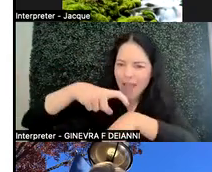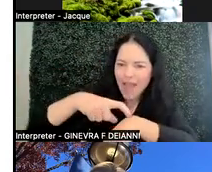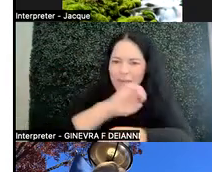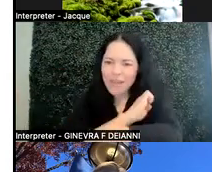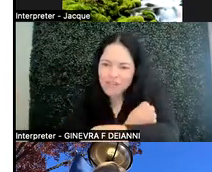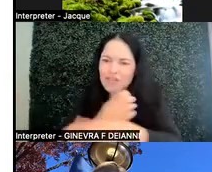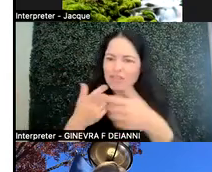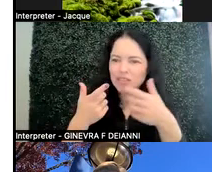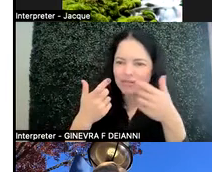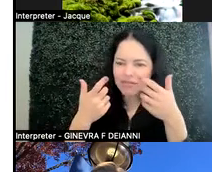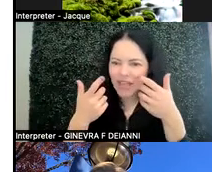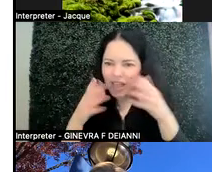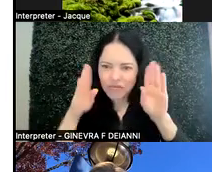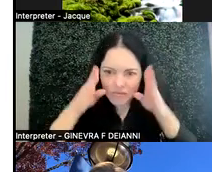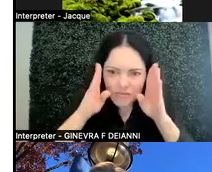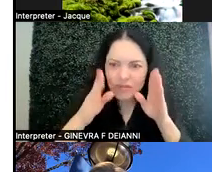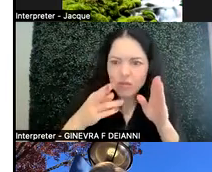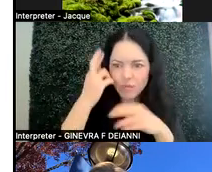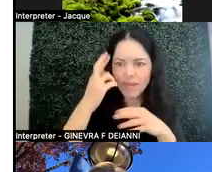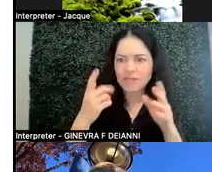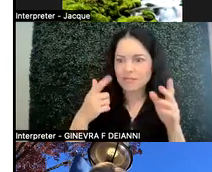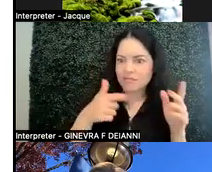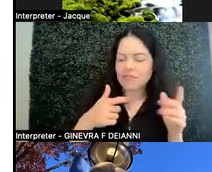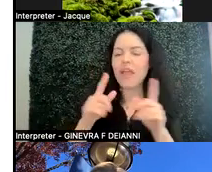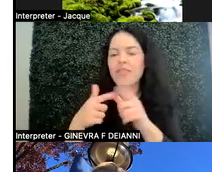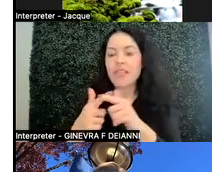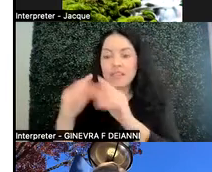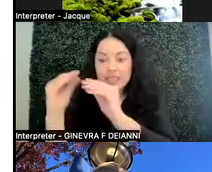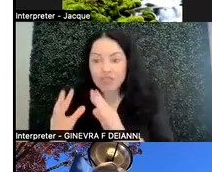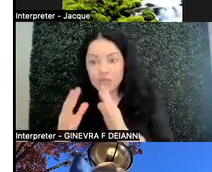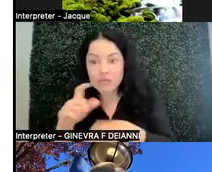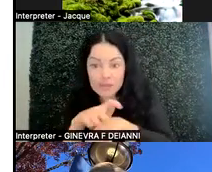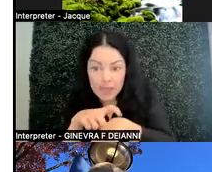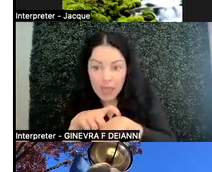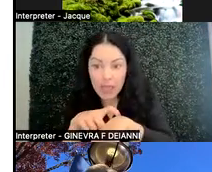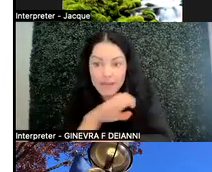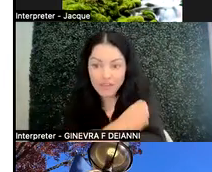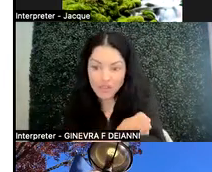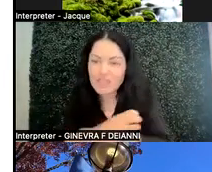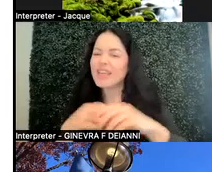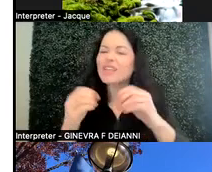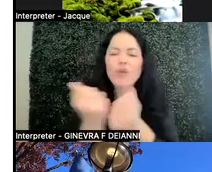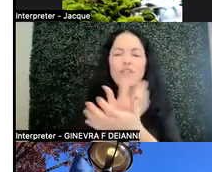the amount of time and energy you're putting into it, and then the classmates time and the energy. So everything is just very clearly laid out.